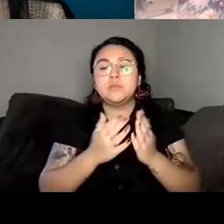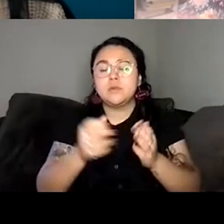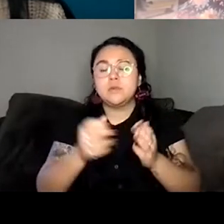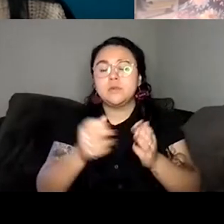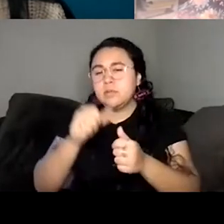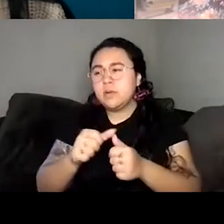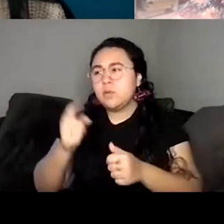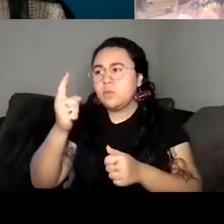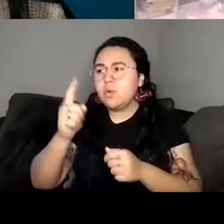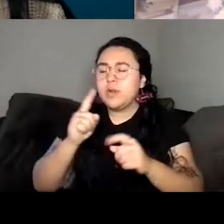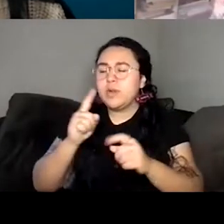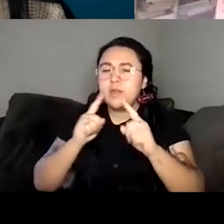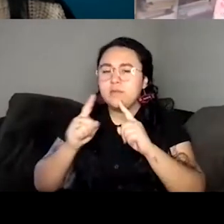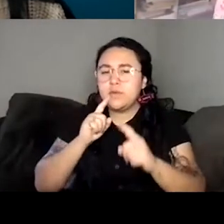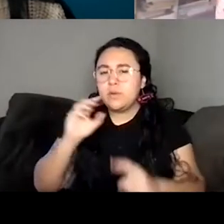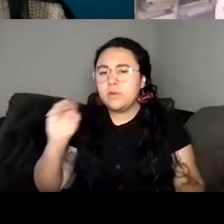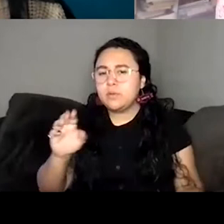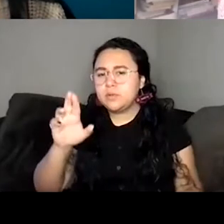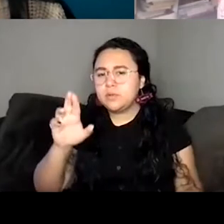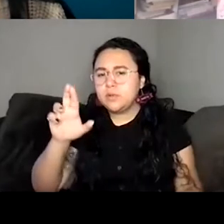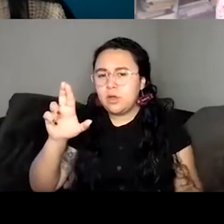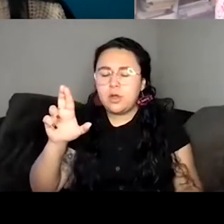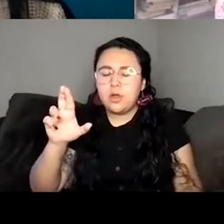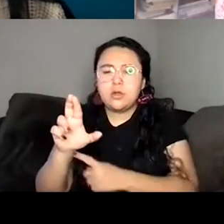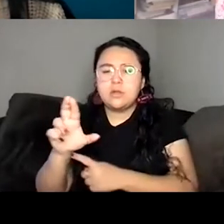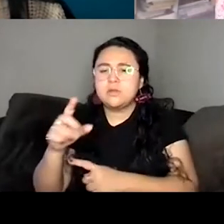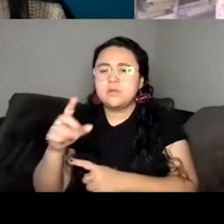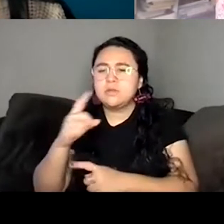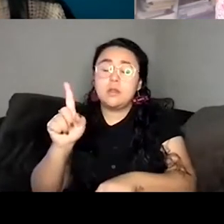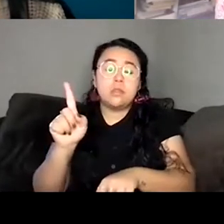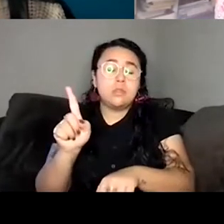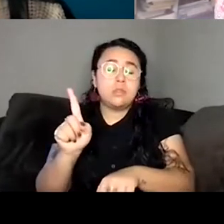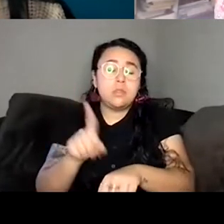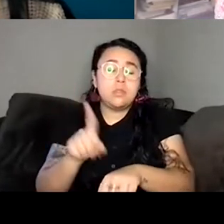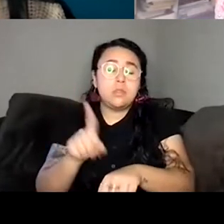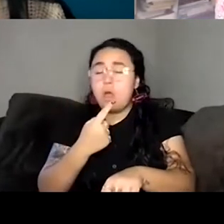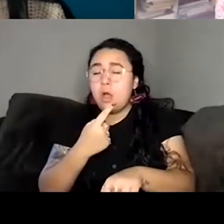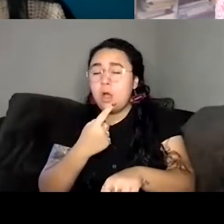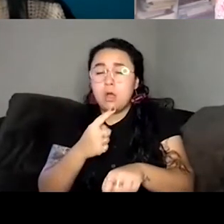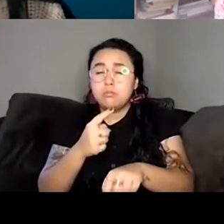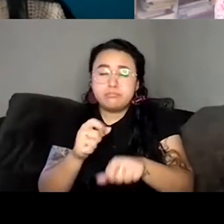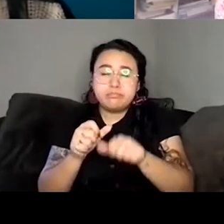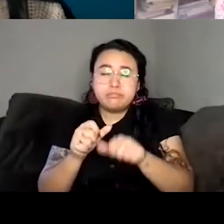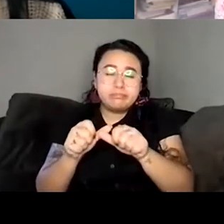I'll quote you here. It was a long journey and at times a devastating experience. Agents